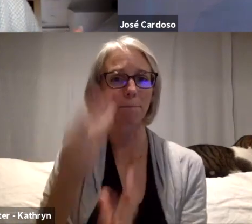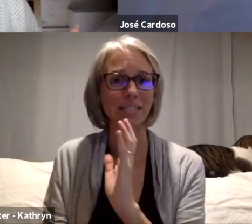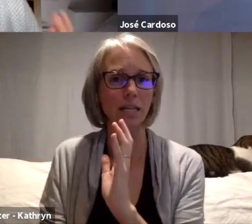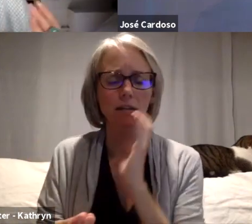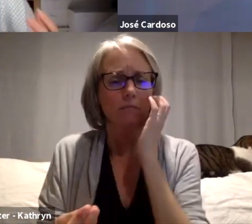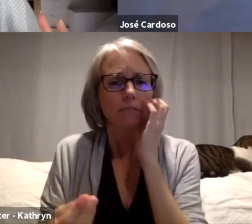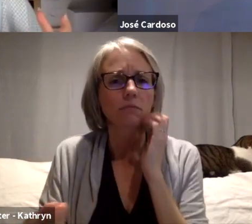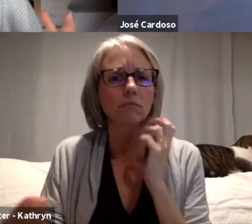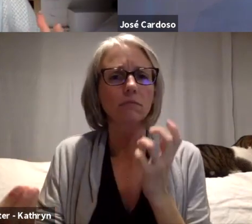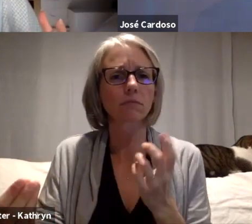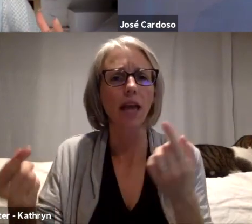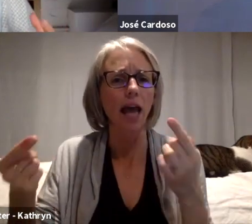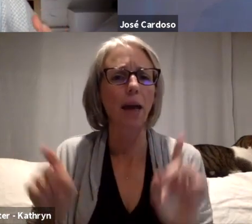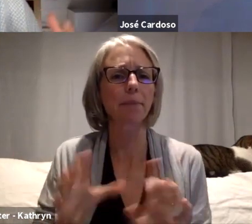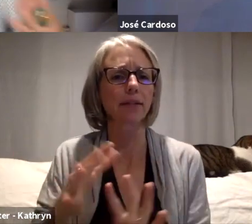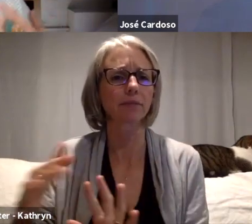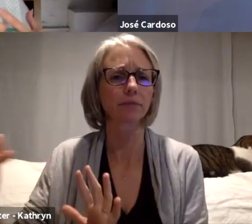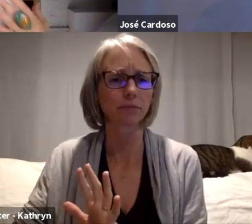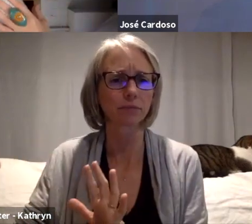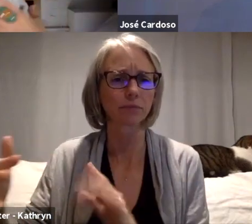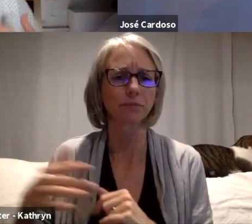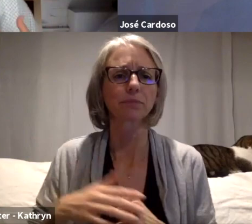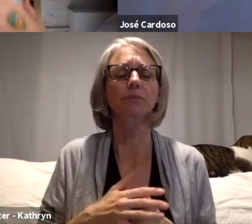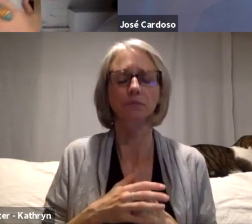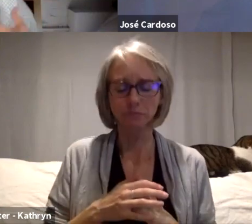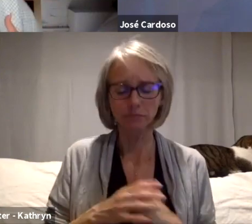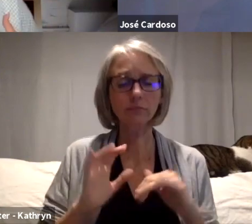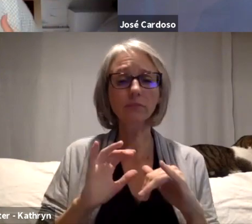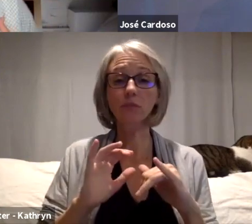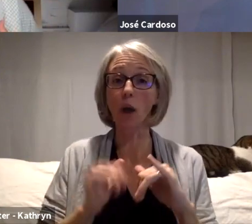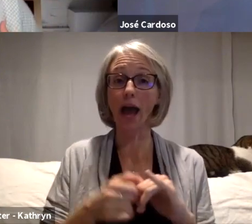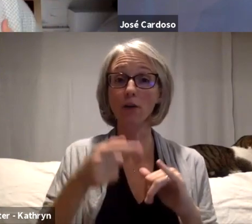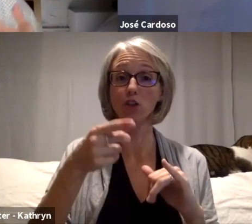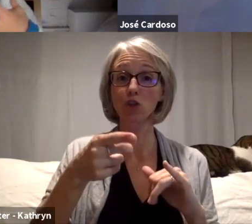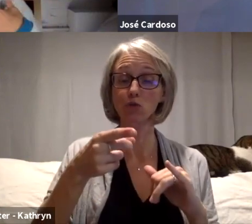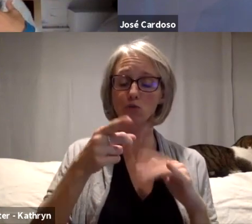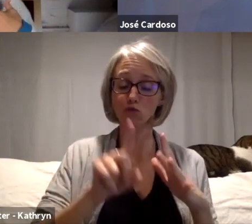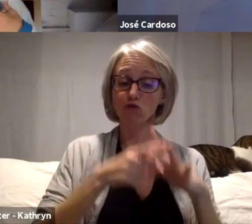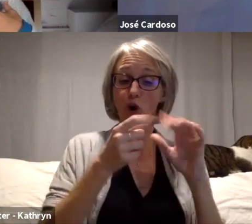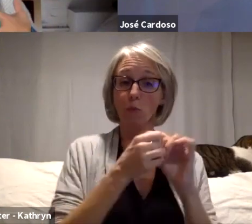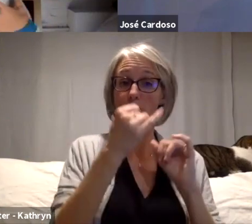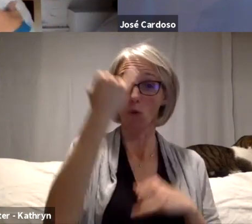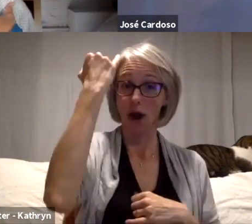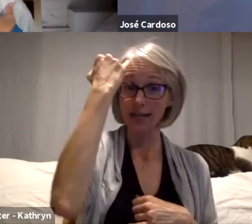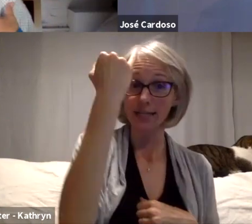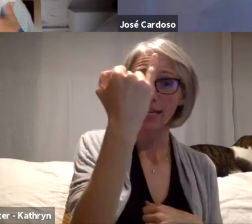idea and then being able to be there and be respectful and to understand that you had to just sort of, from my interpretation,